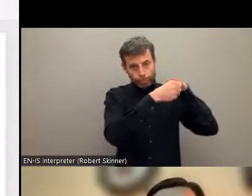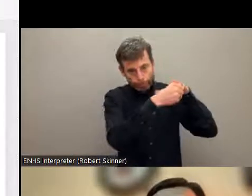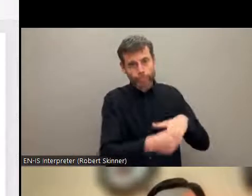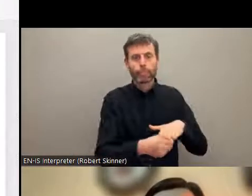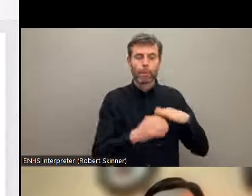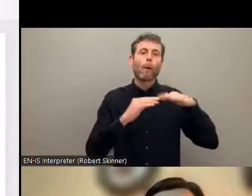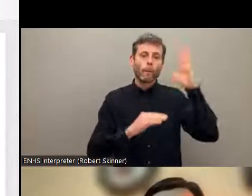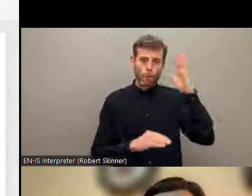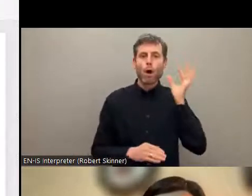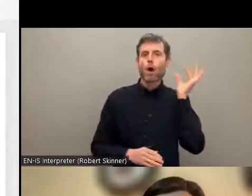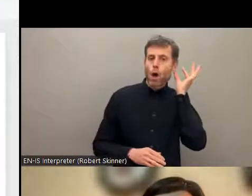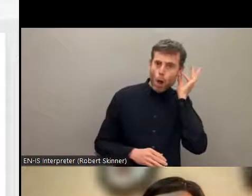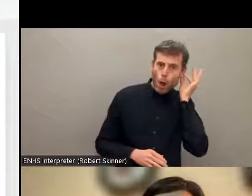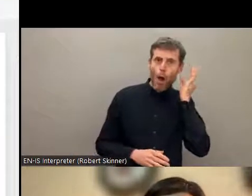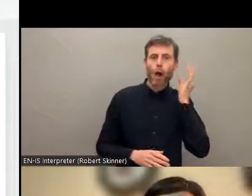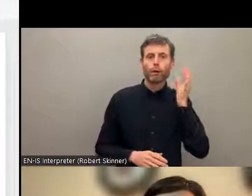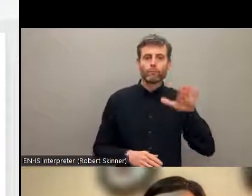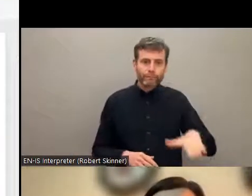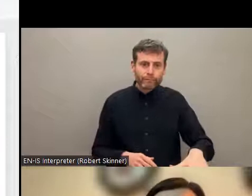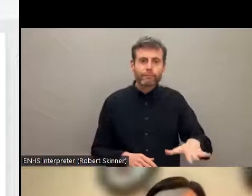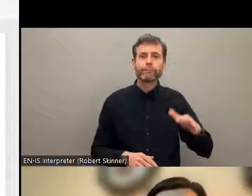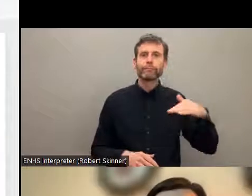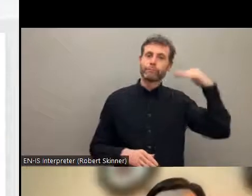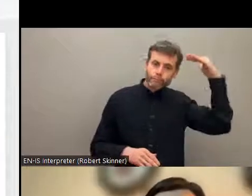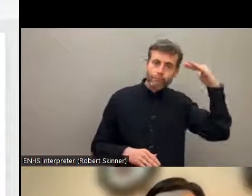we found that the family members, including indigenous people and